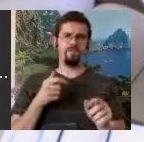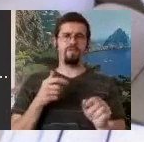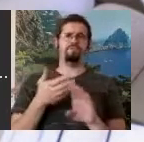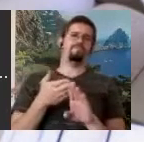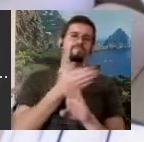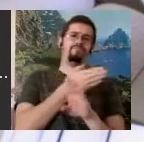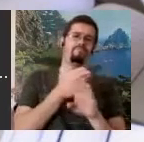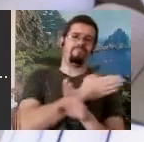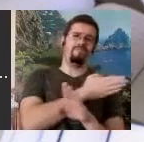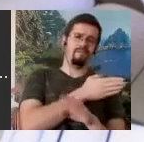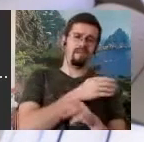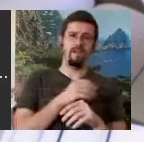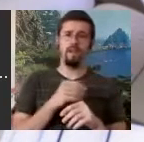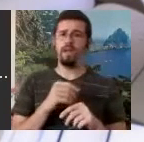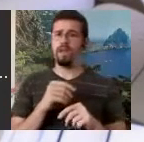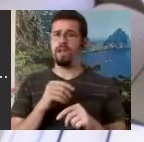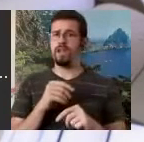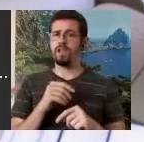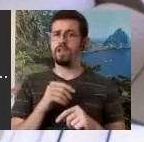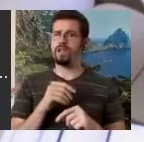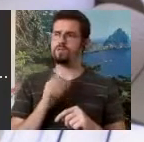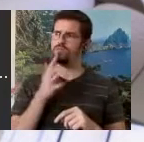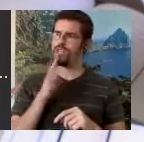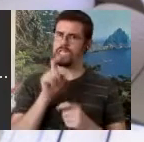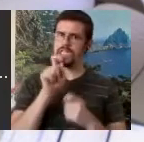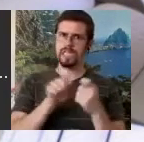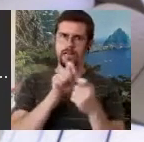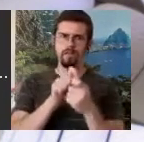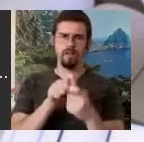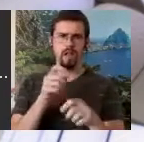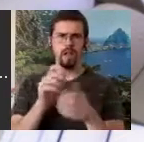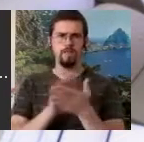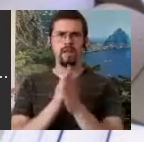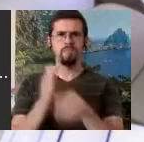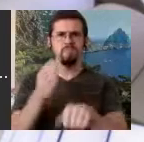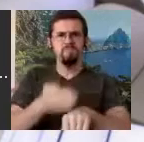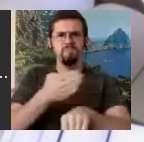pretty detailed, and it did better than the word description that some dancers